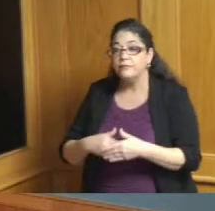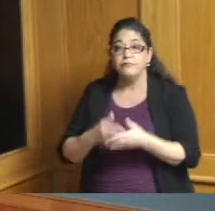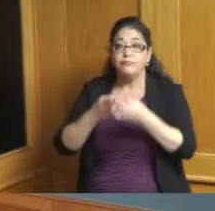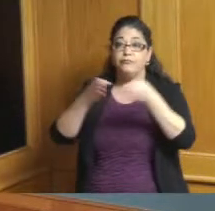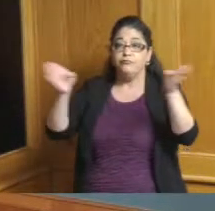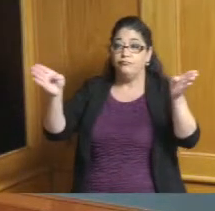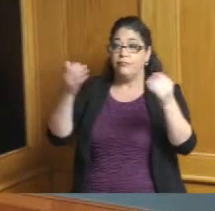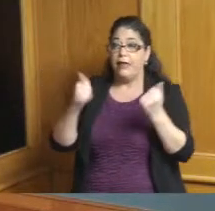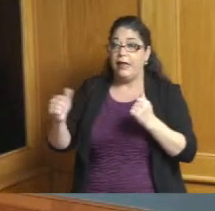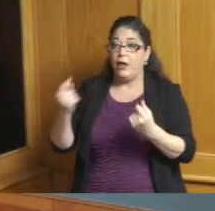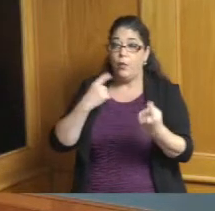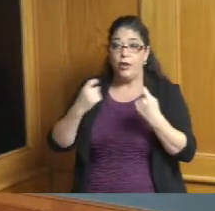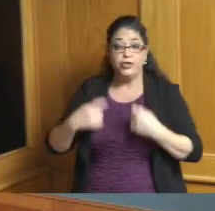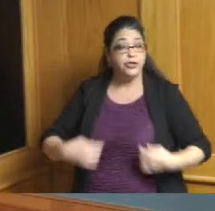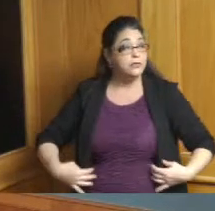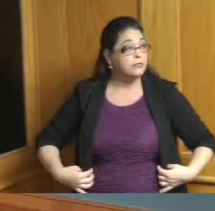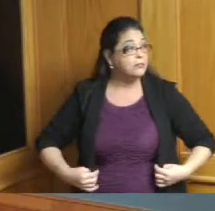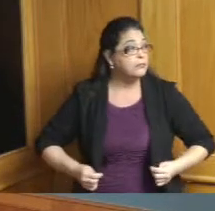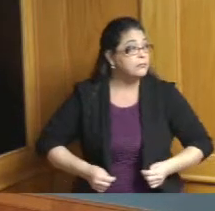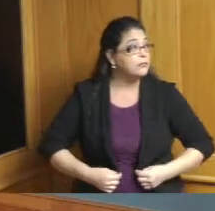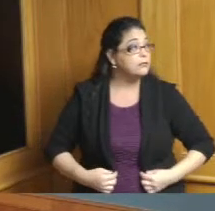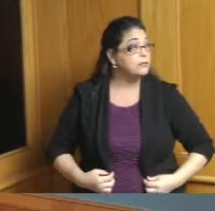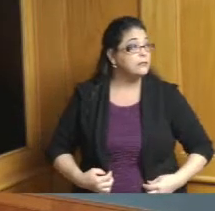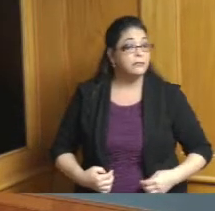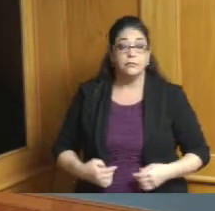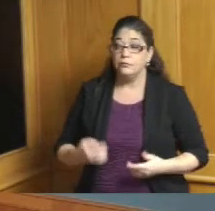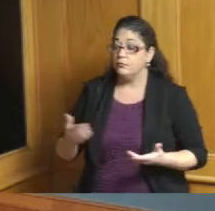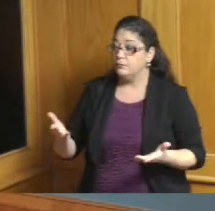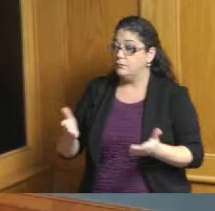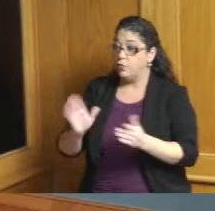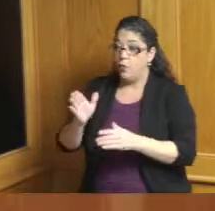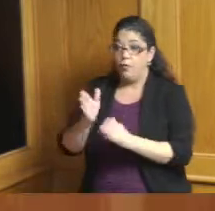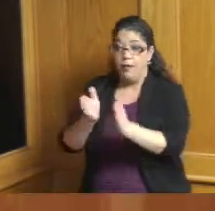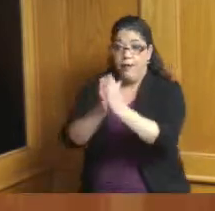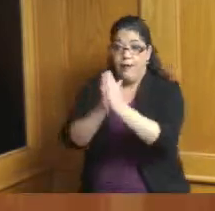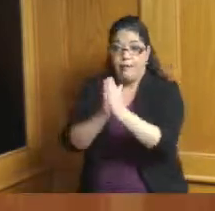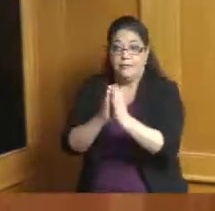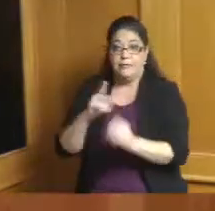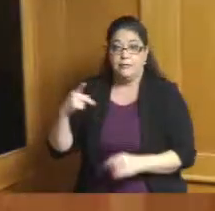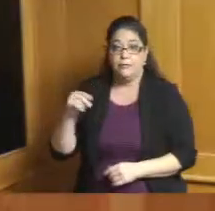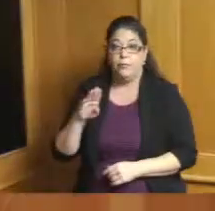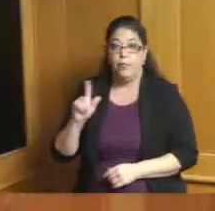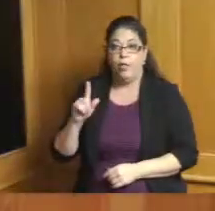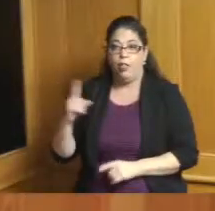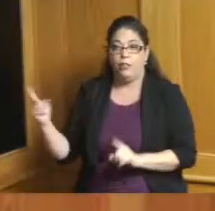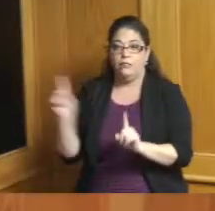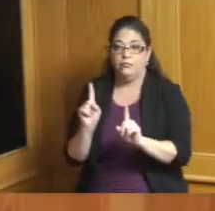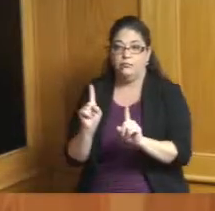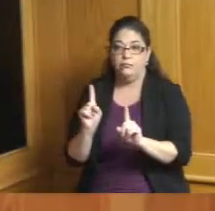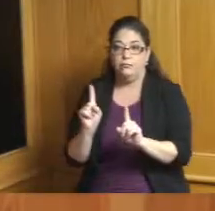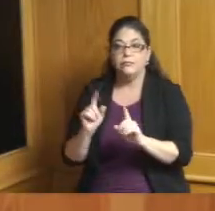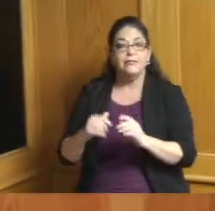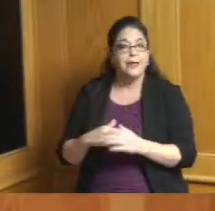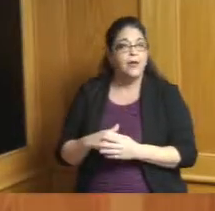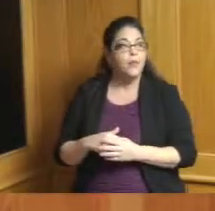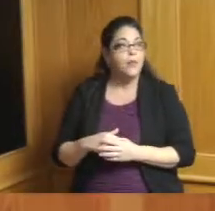say you're you're asked I guess Paul might want to come up but the asked of the commission seems